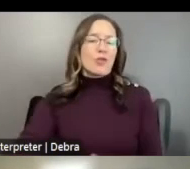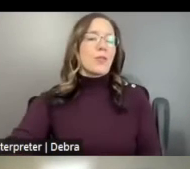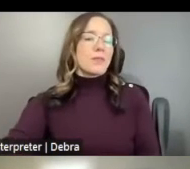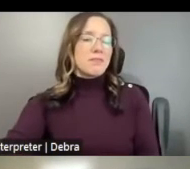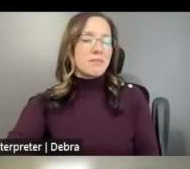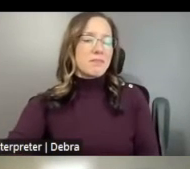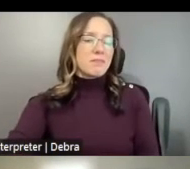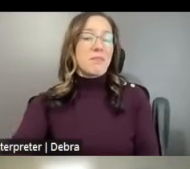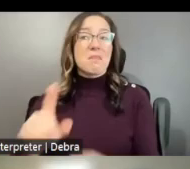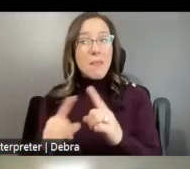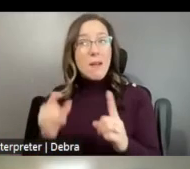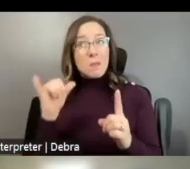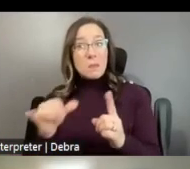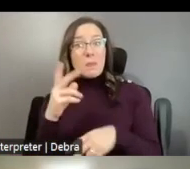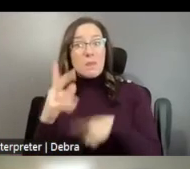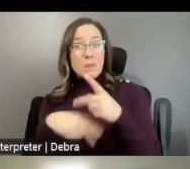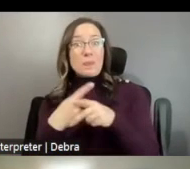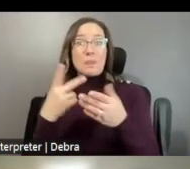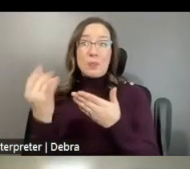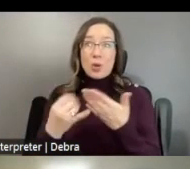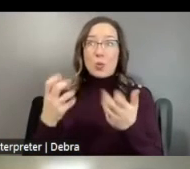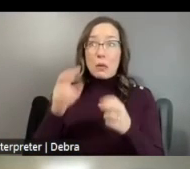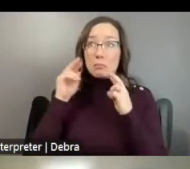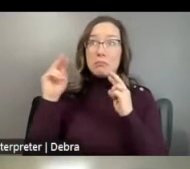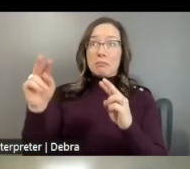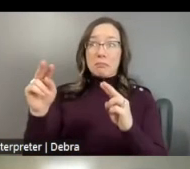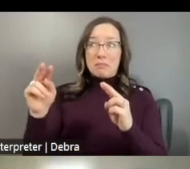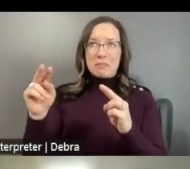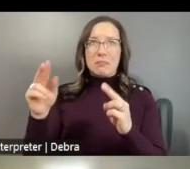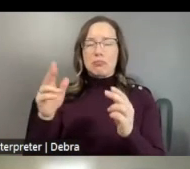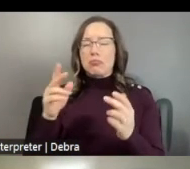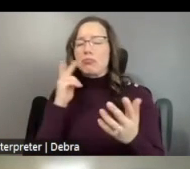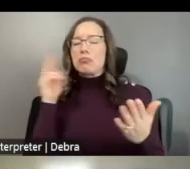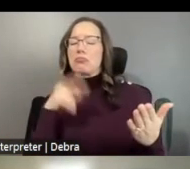WE WANT TO SEE. AND, SO, WE ENCOURAGE YOU TO LOOK AT THESE PRIORITIES AND PROJECT TYPES AS